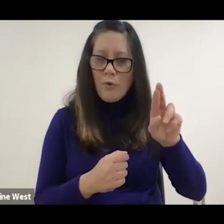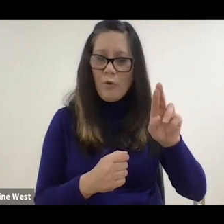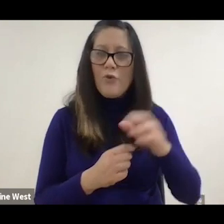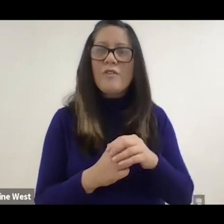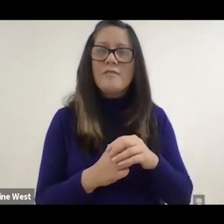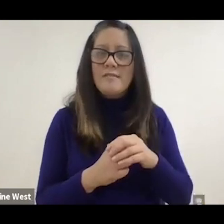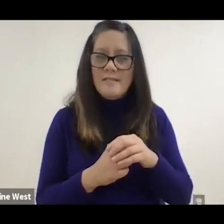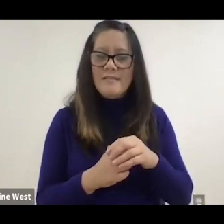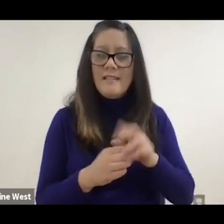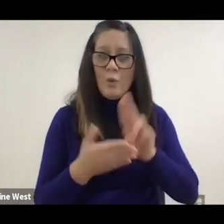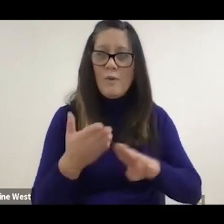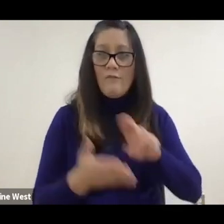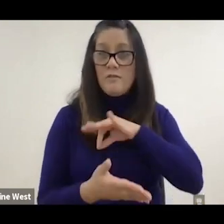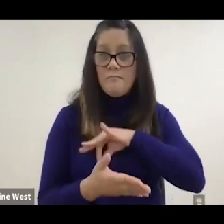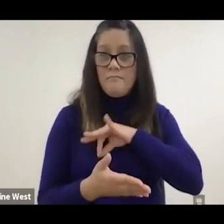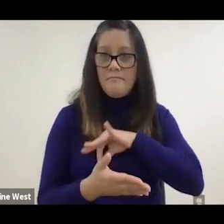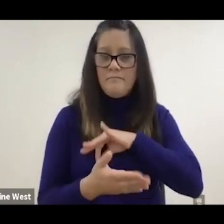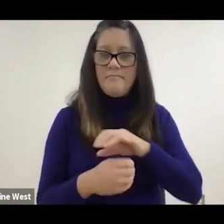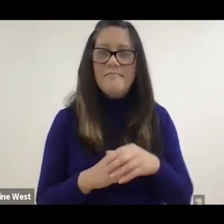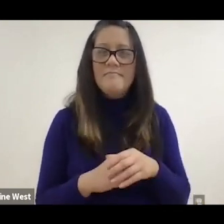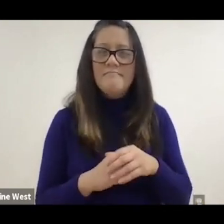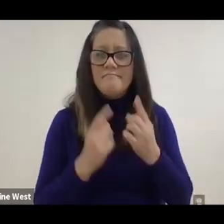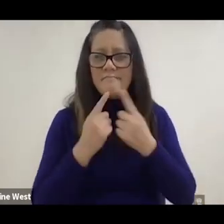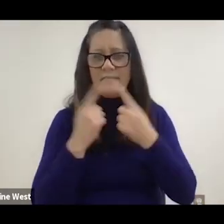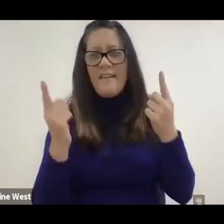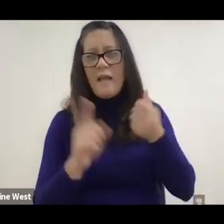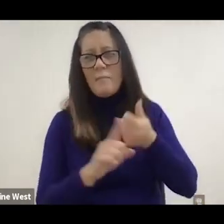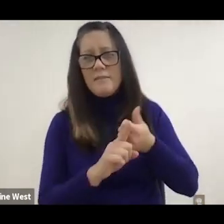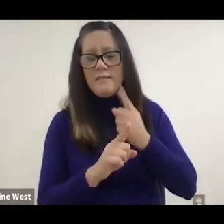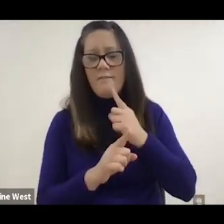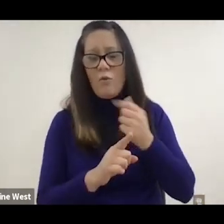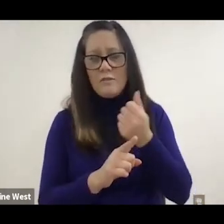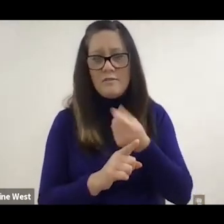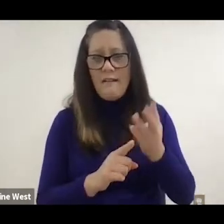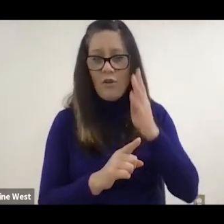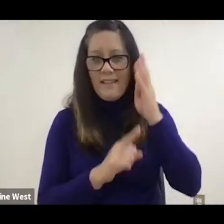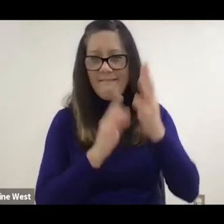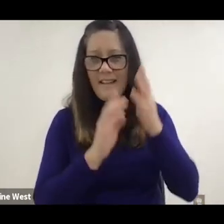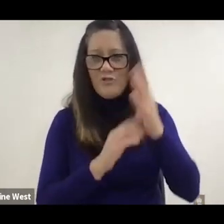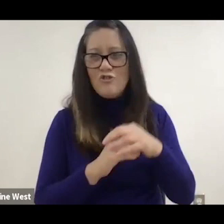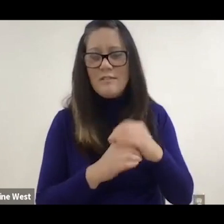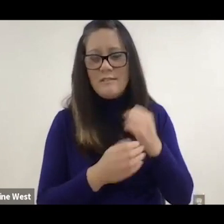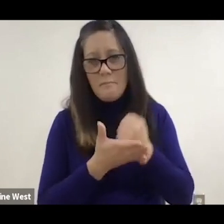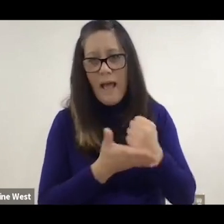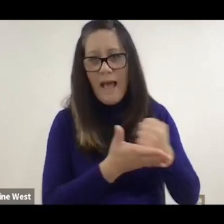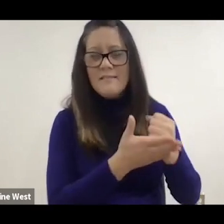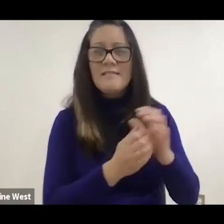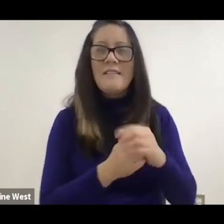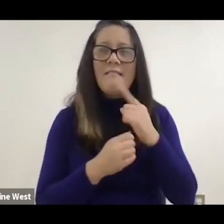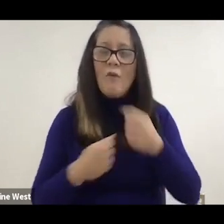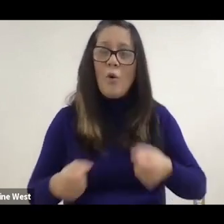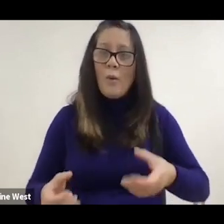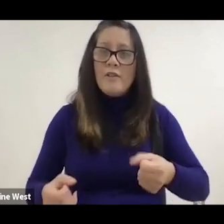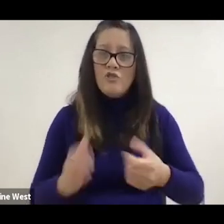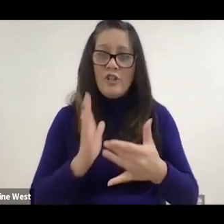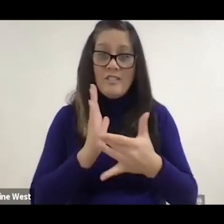Health and Rehabilitation Sciences. Doctor Cooper is world renowned for numerous patents and inventions. When it comes to wheelchair technology,